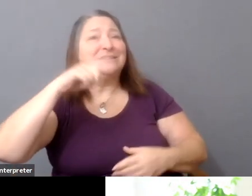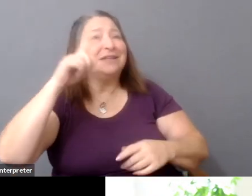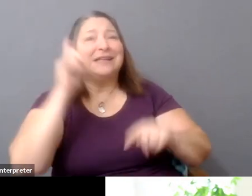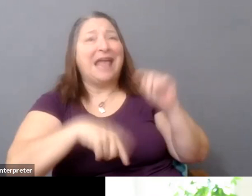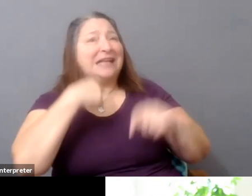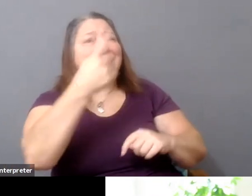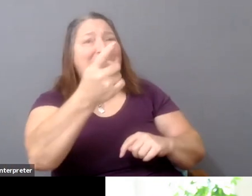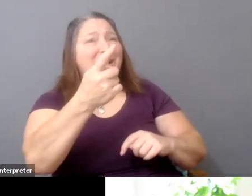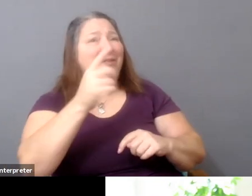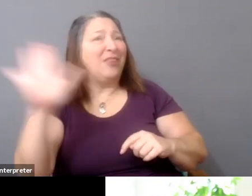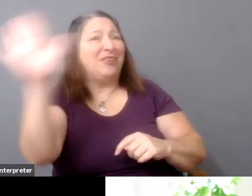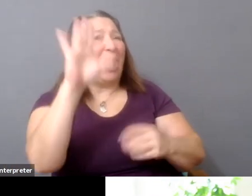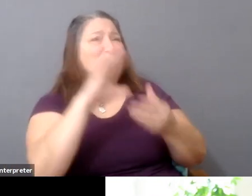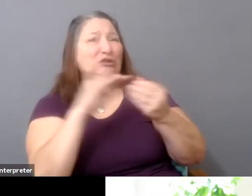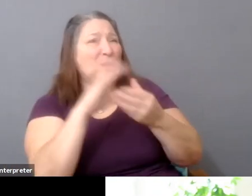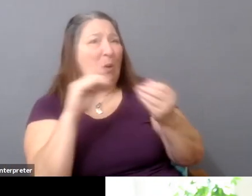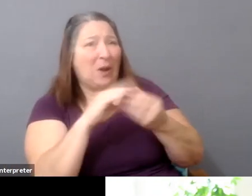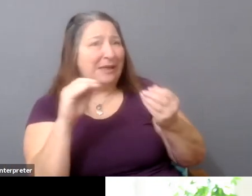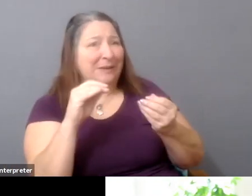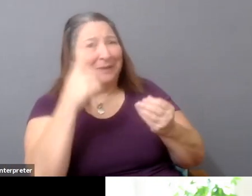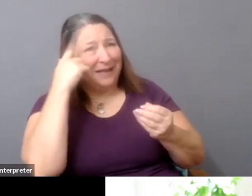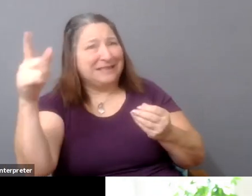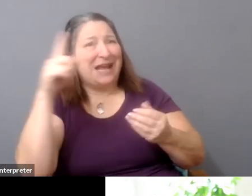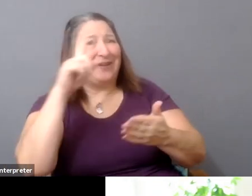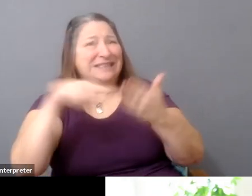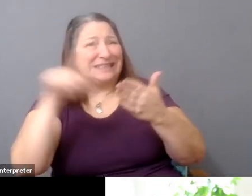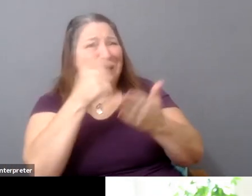You know, can you carve out 10% of your acquisition fee